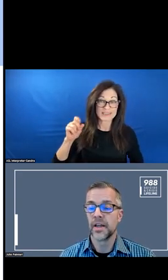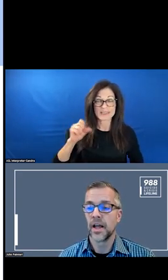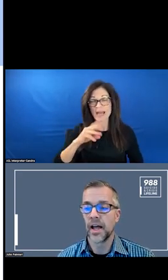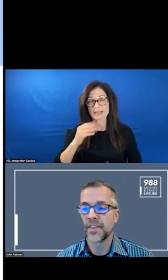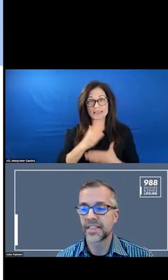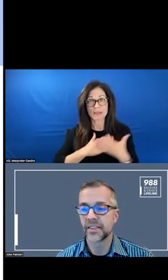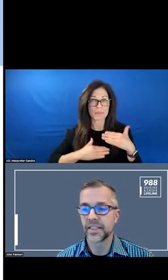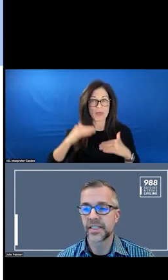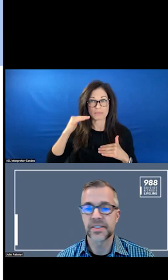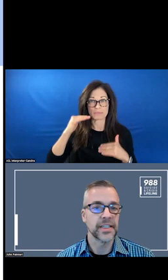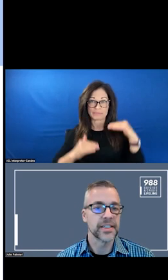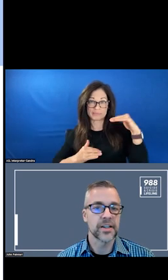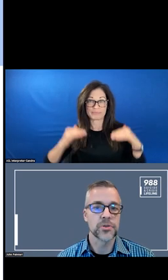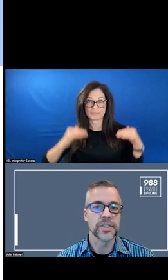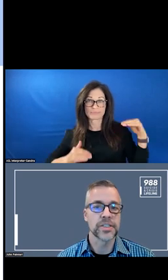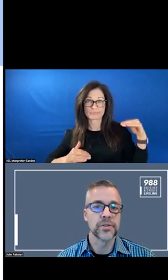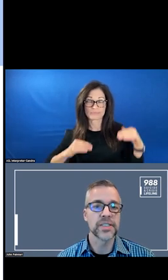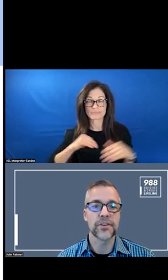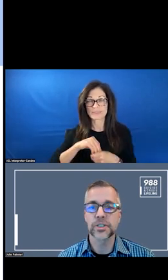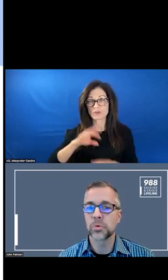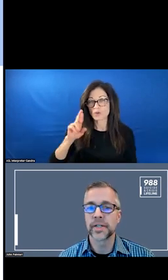THAT STILL EXIST IN THIS COUNTRY. THIS FIRST ONE